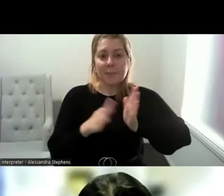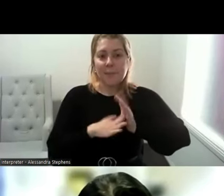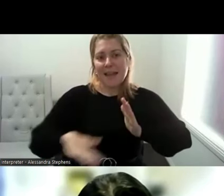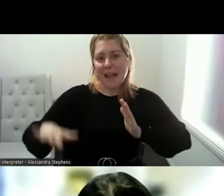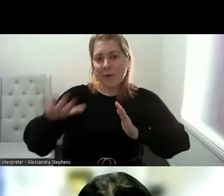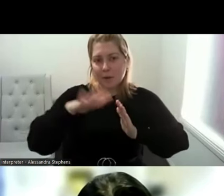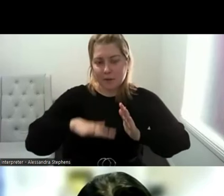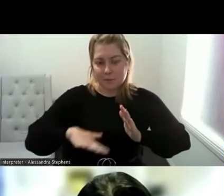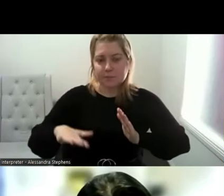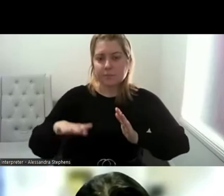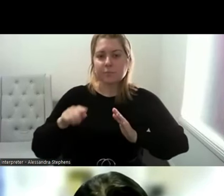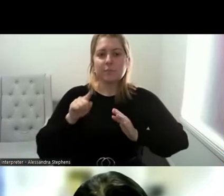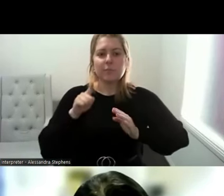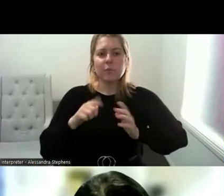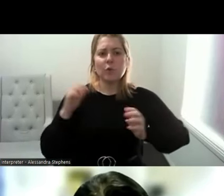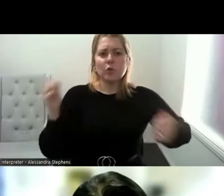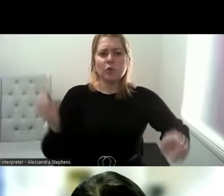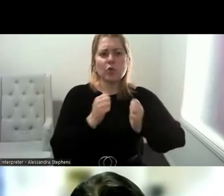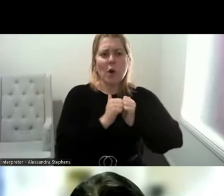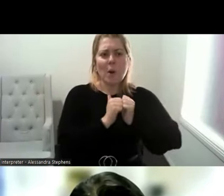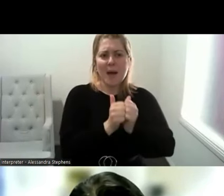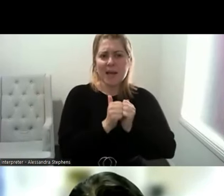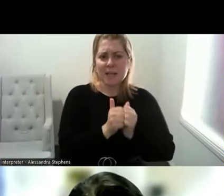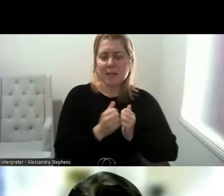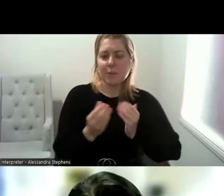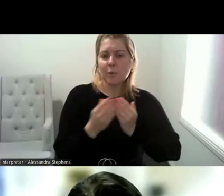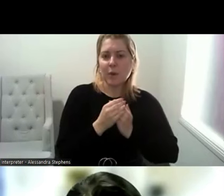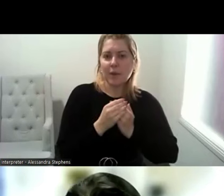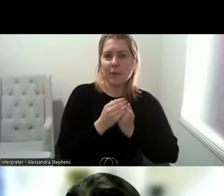Through their strong partnerships such as with Women’s Health Loddon Mallee,